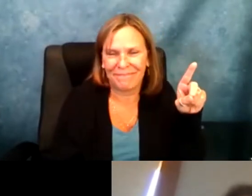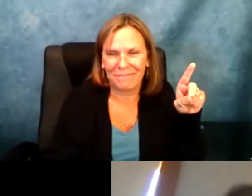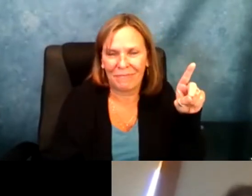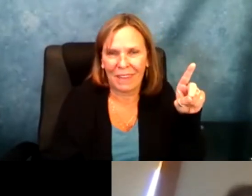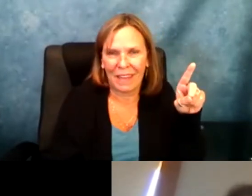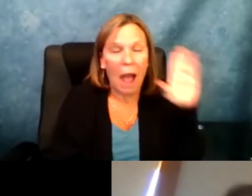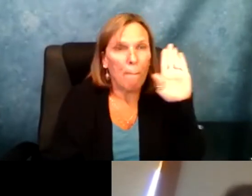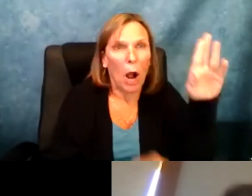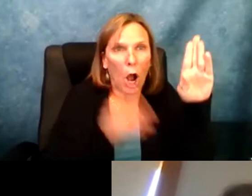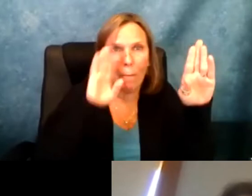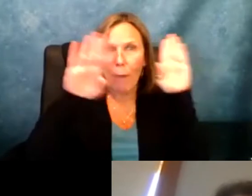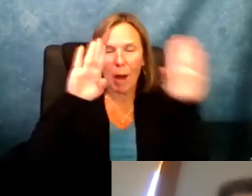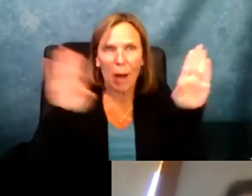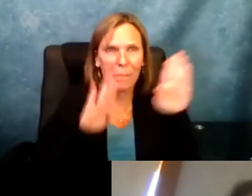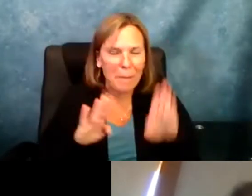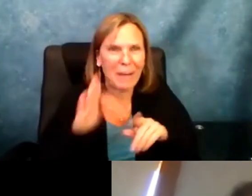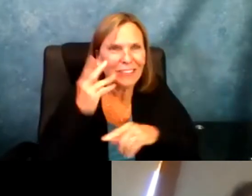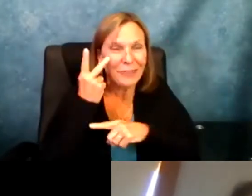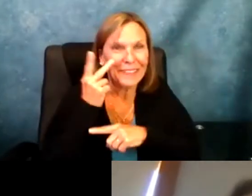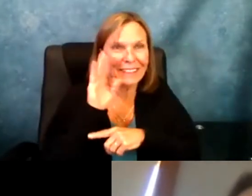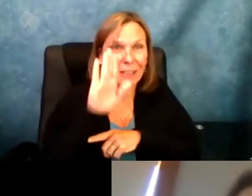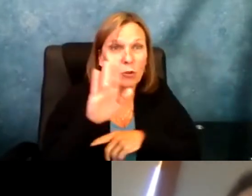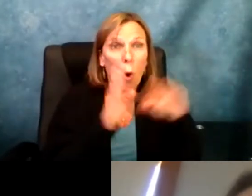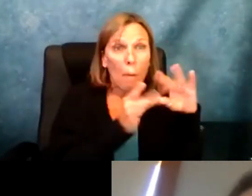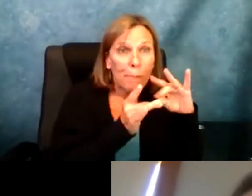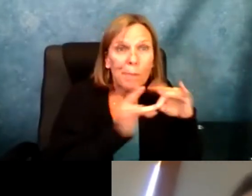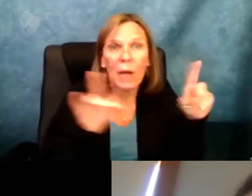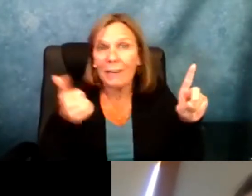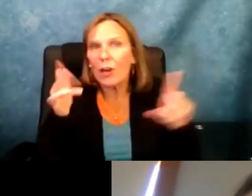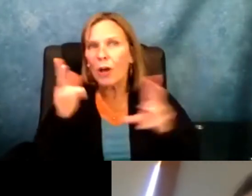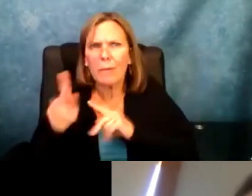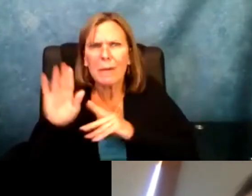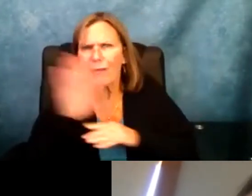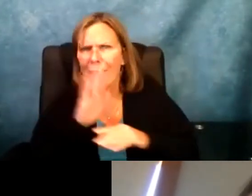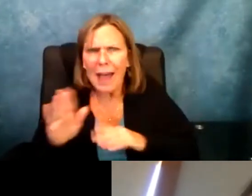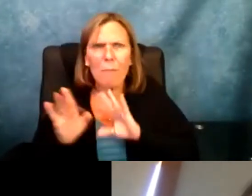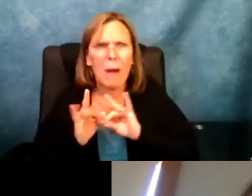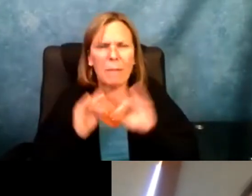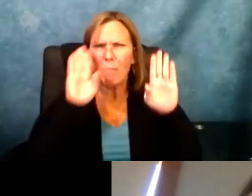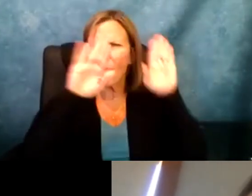that, write your response to the prompt, and you will be able